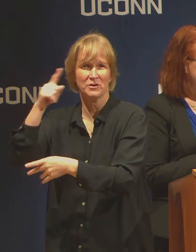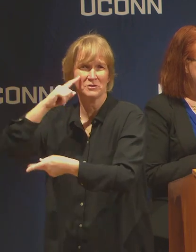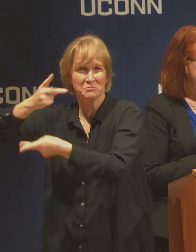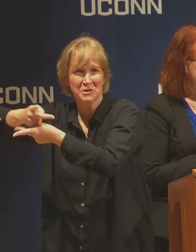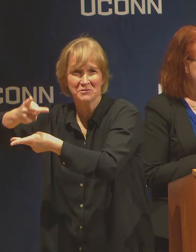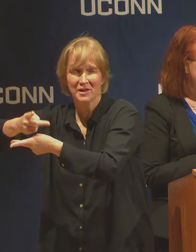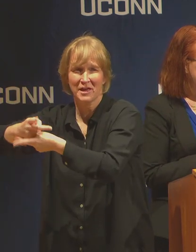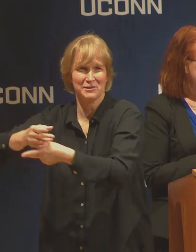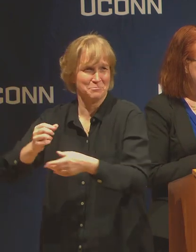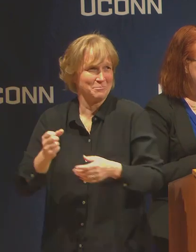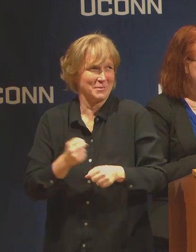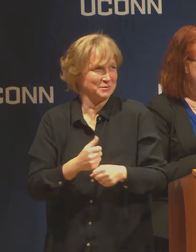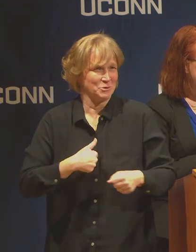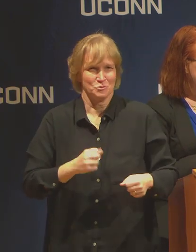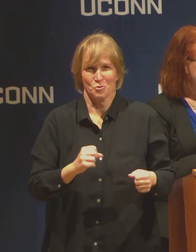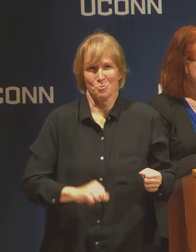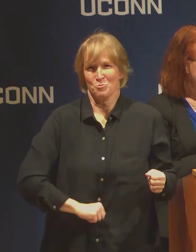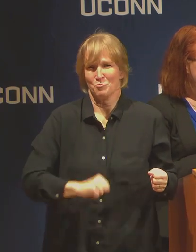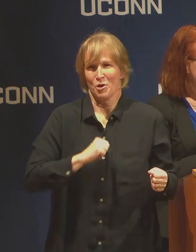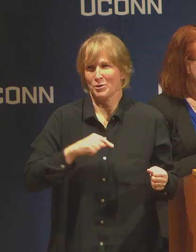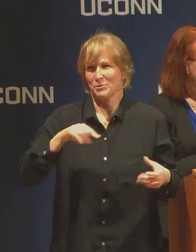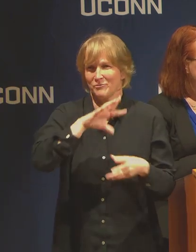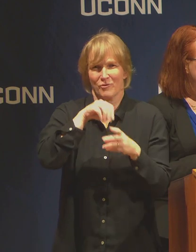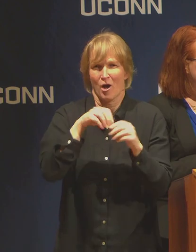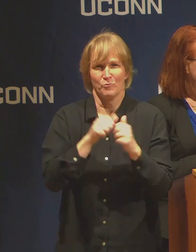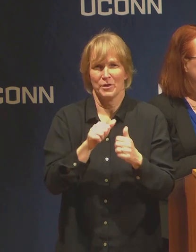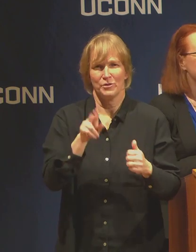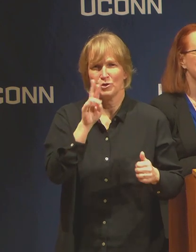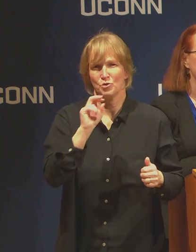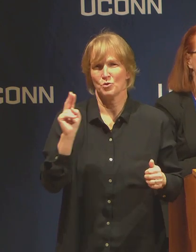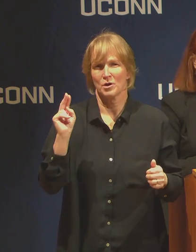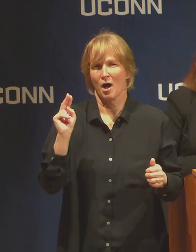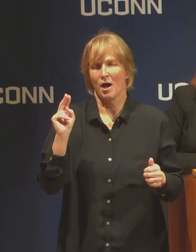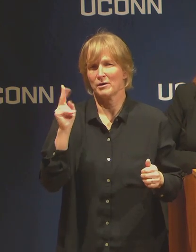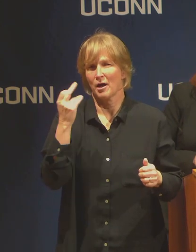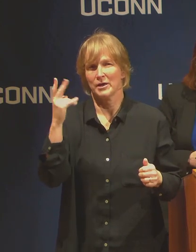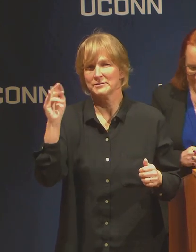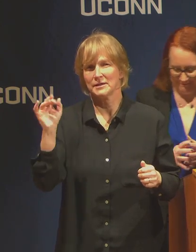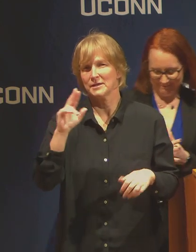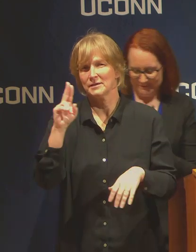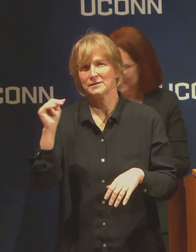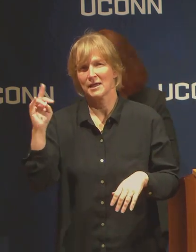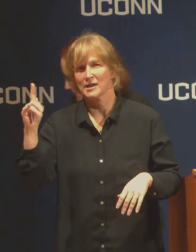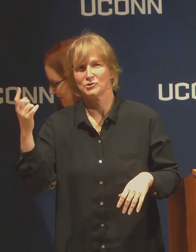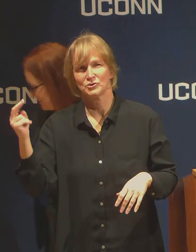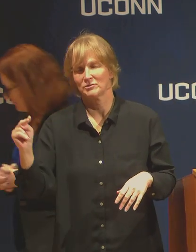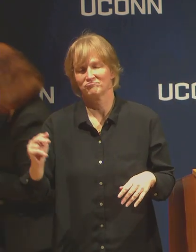not only the hotel, but the infrastructure that's available. So he's made all of that available.